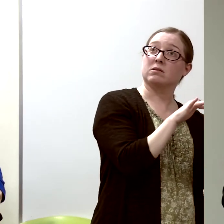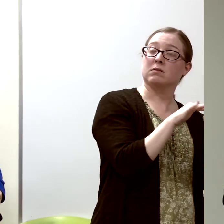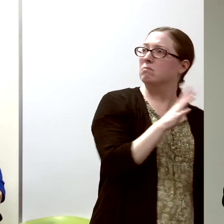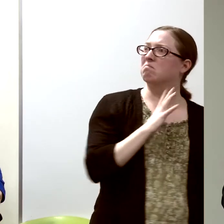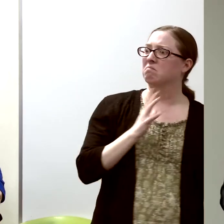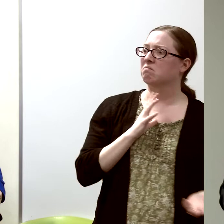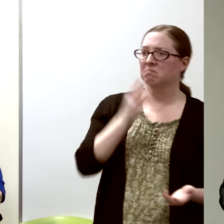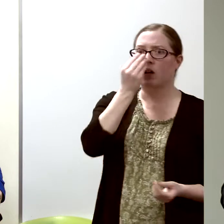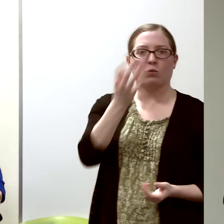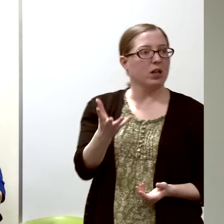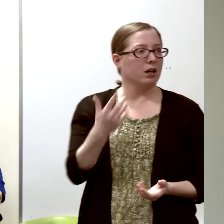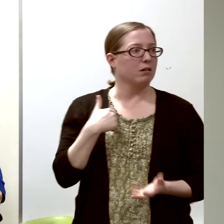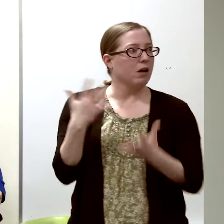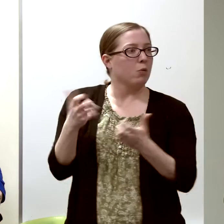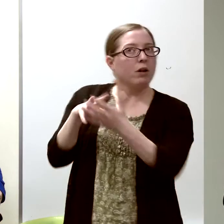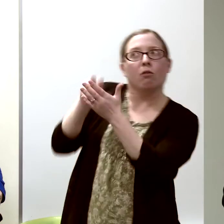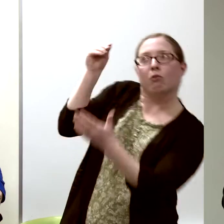"I want to learn from this person"...